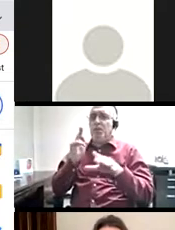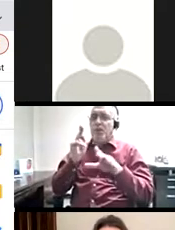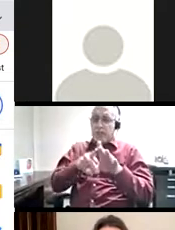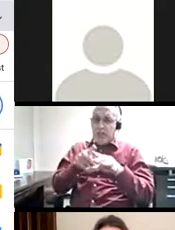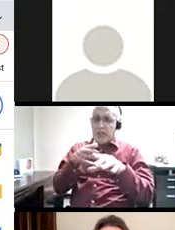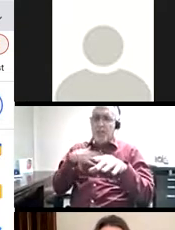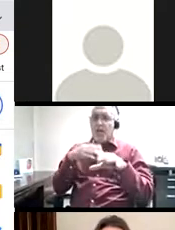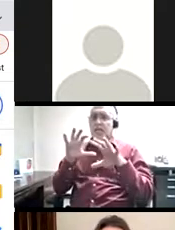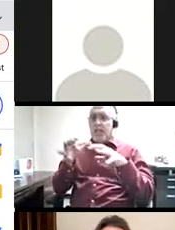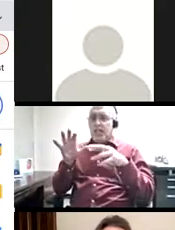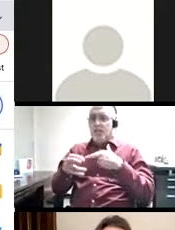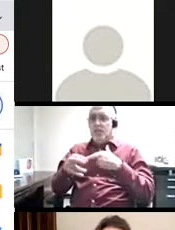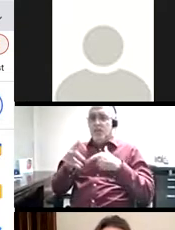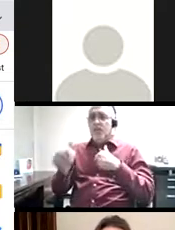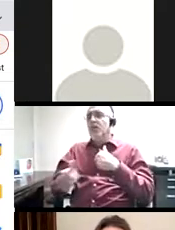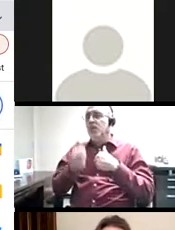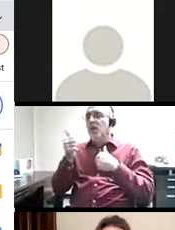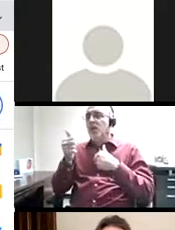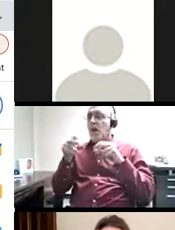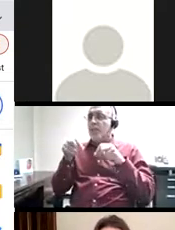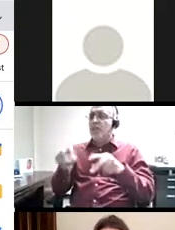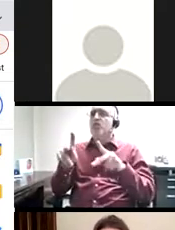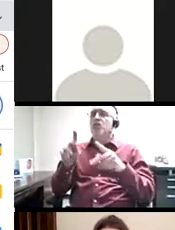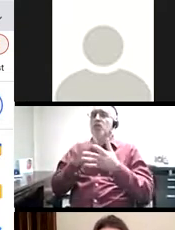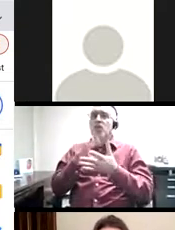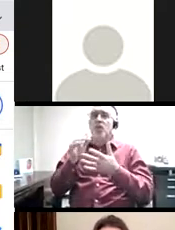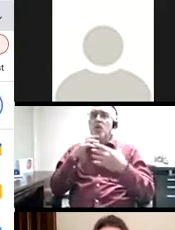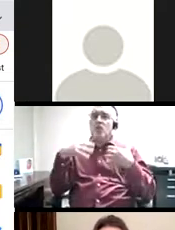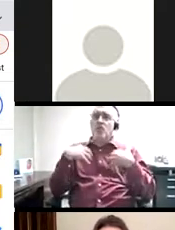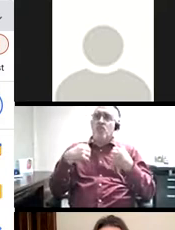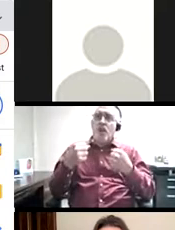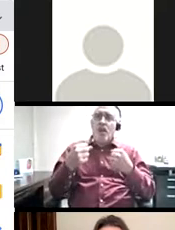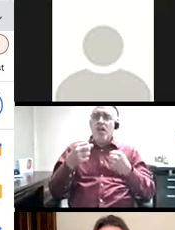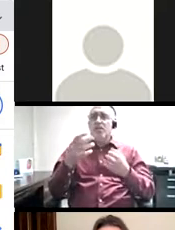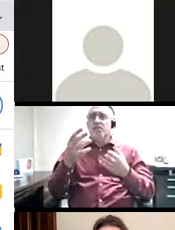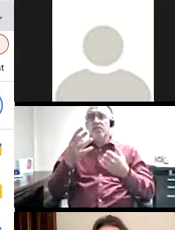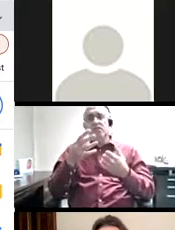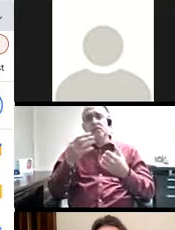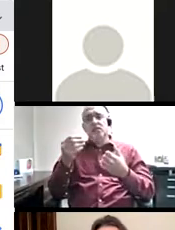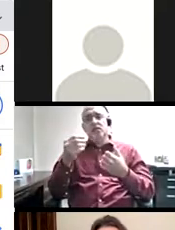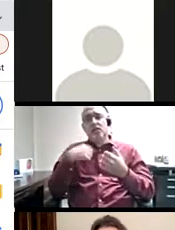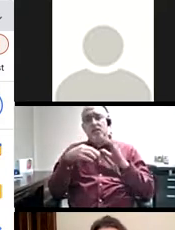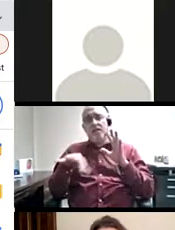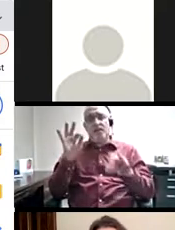in multiple ways. This is another opportunity to be explicit and brave, liberatory in our practice.